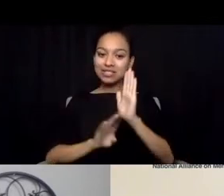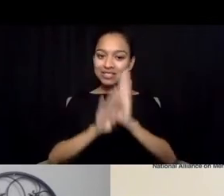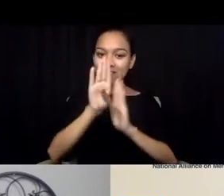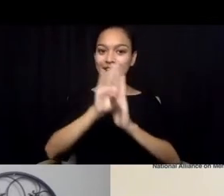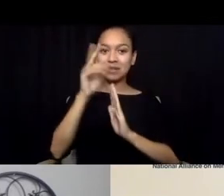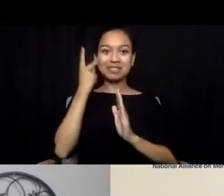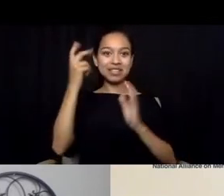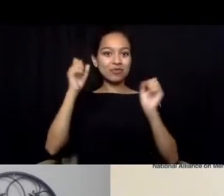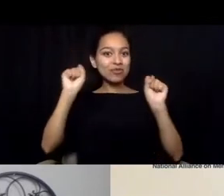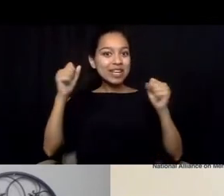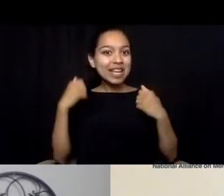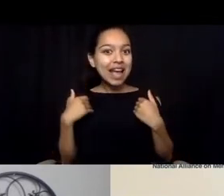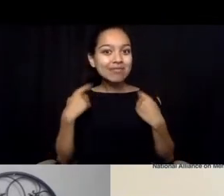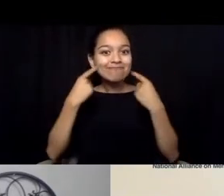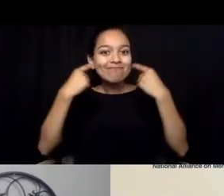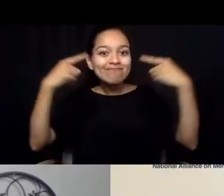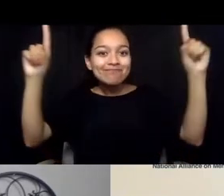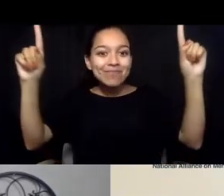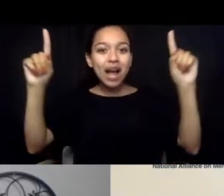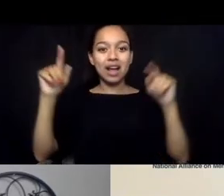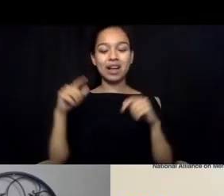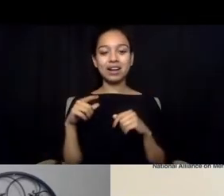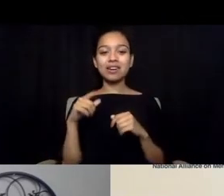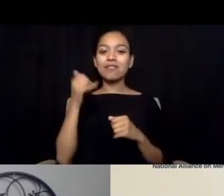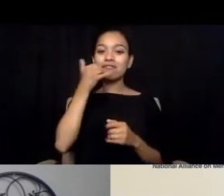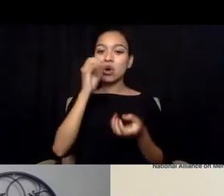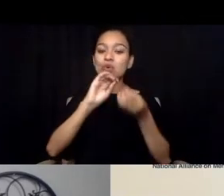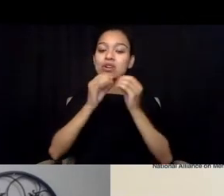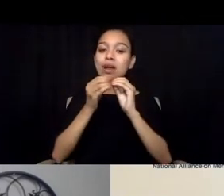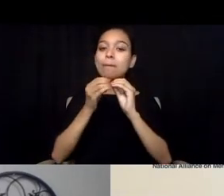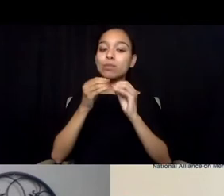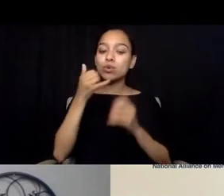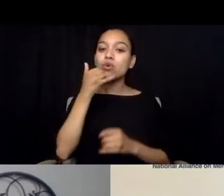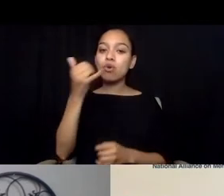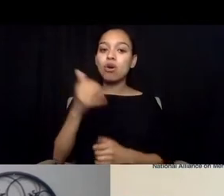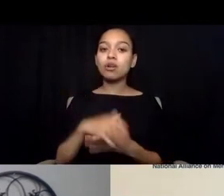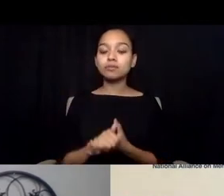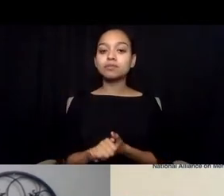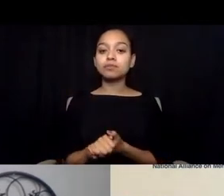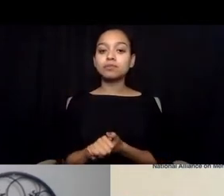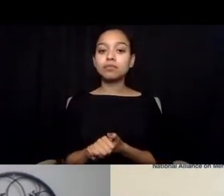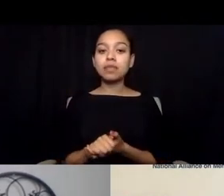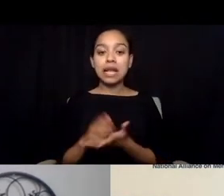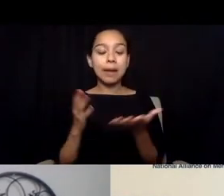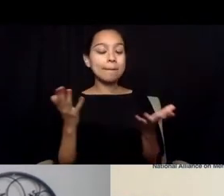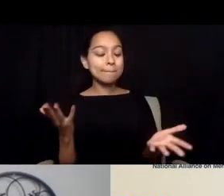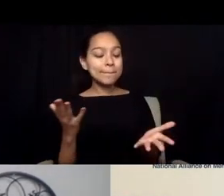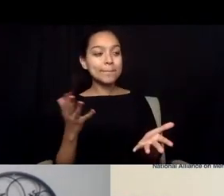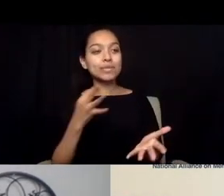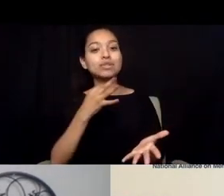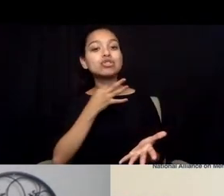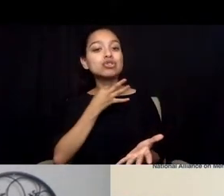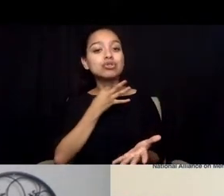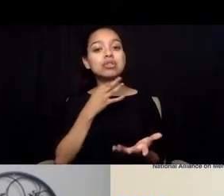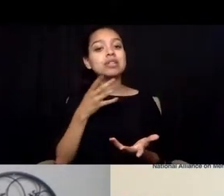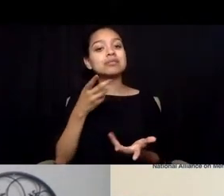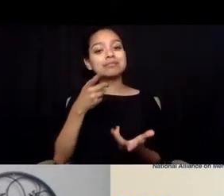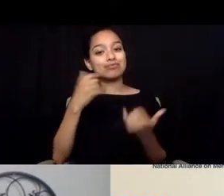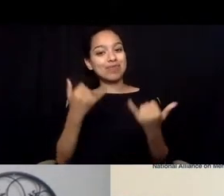If you could just maybe in the time we have left together tell us maybe at the community level with your affiliates